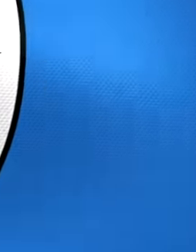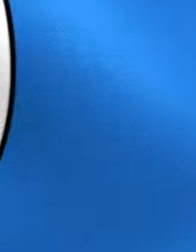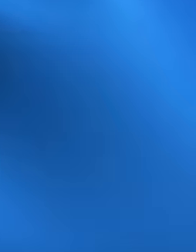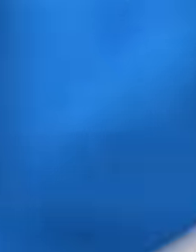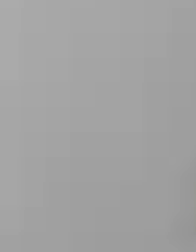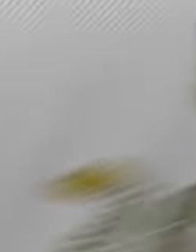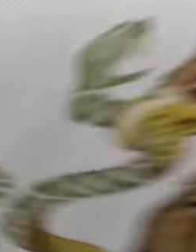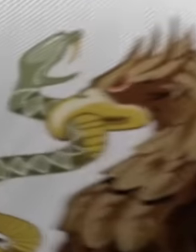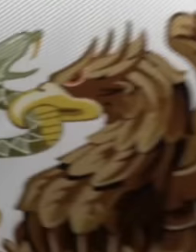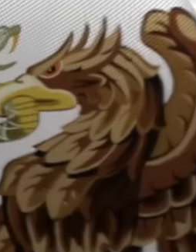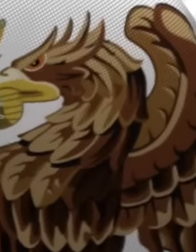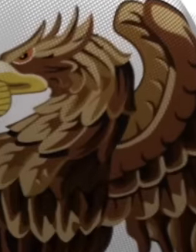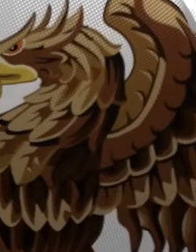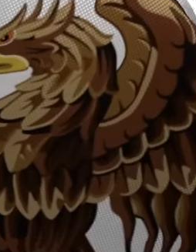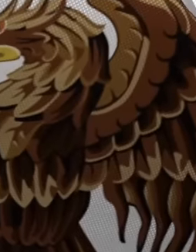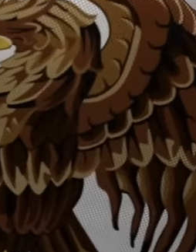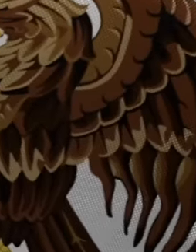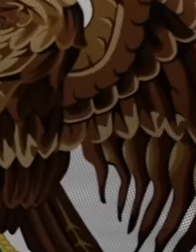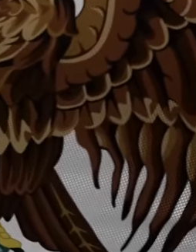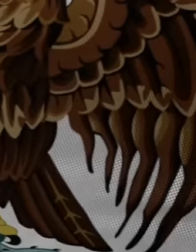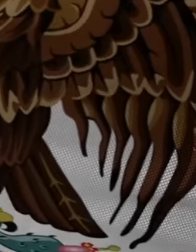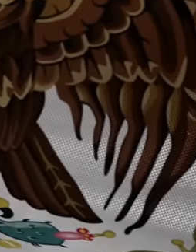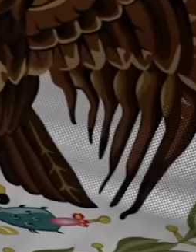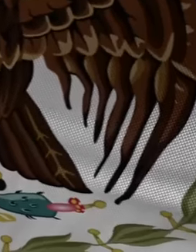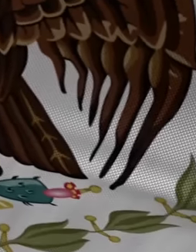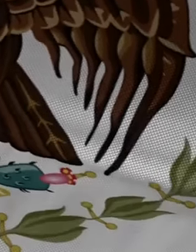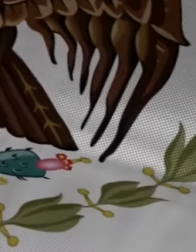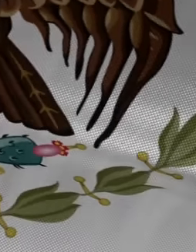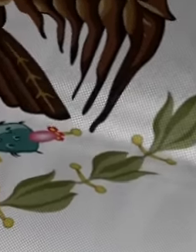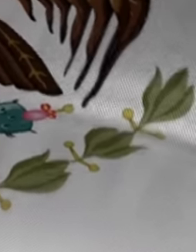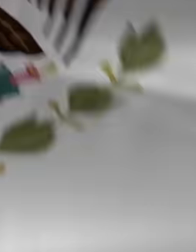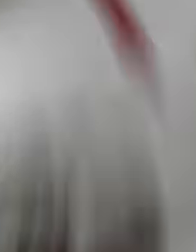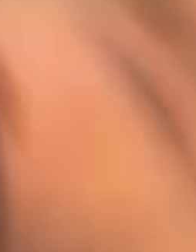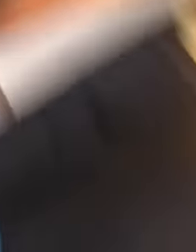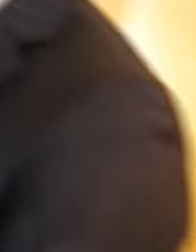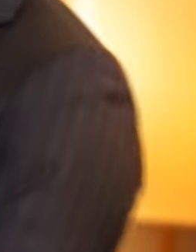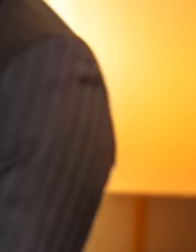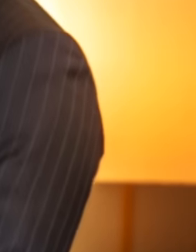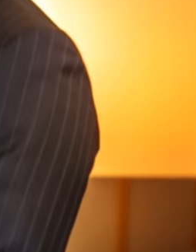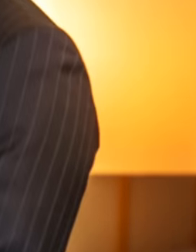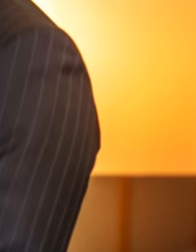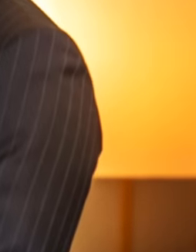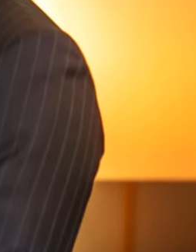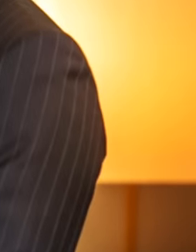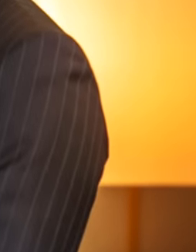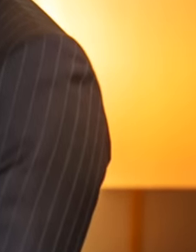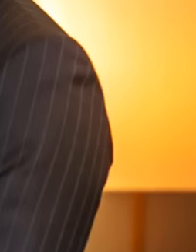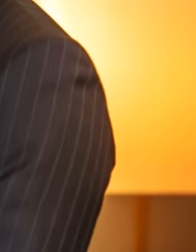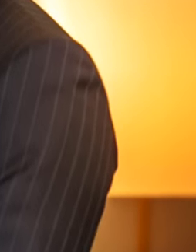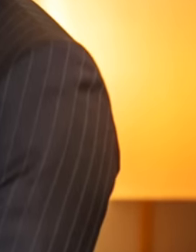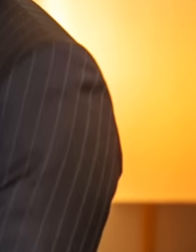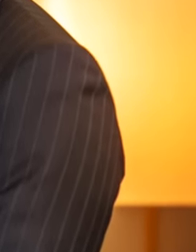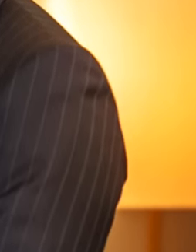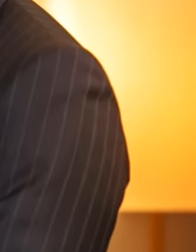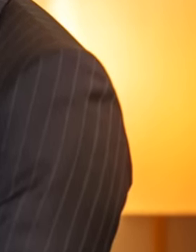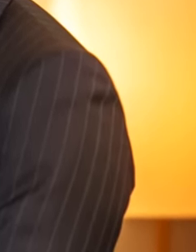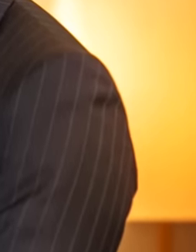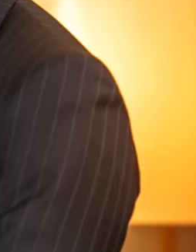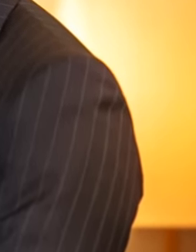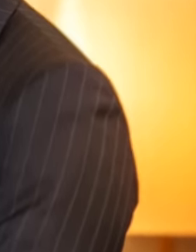support Mexico but President Bukele of Salvador turns his back on President